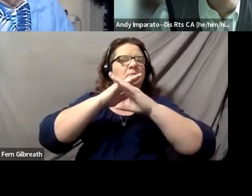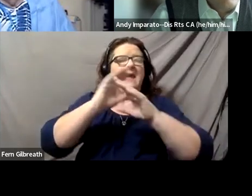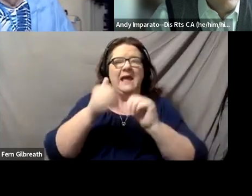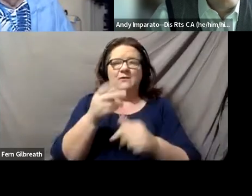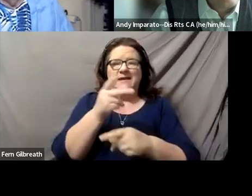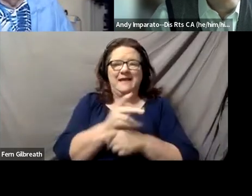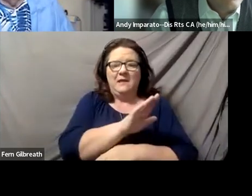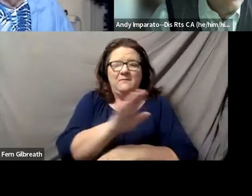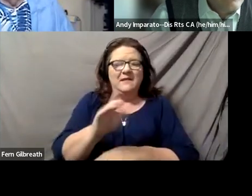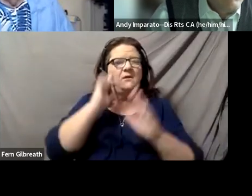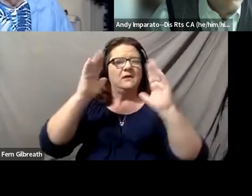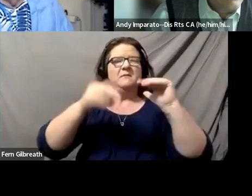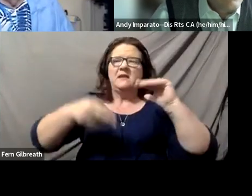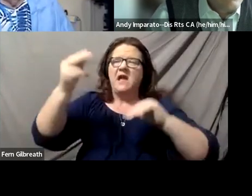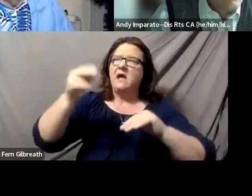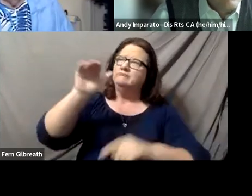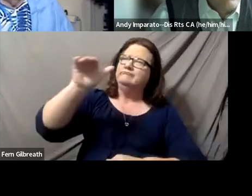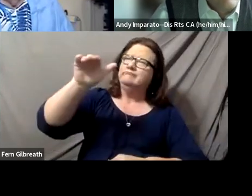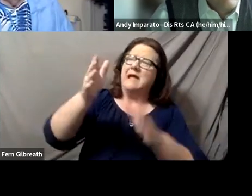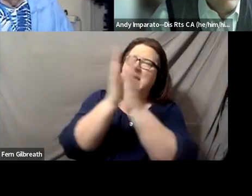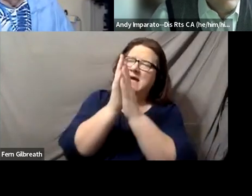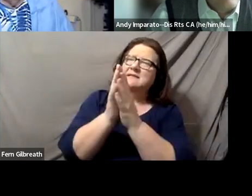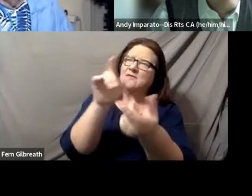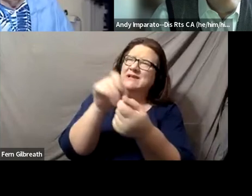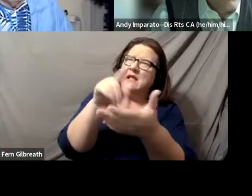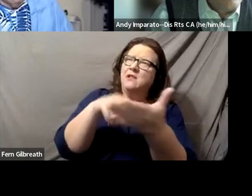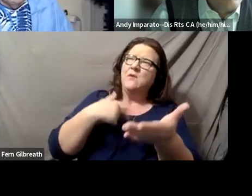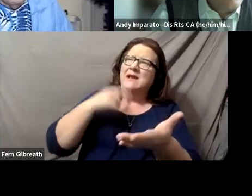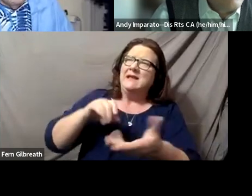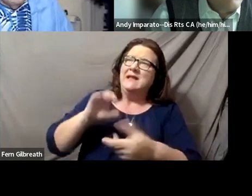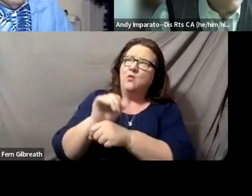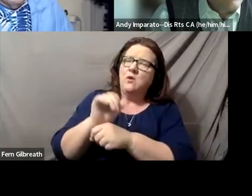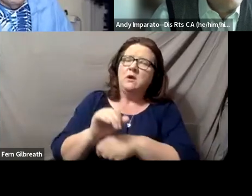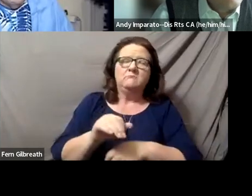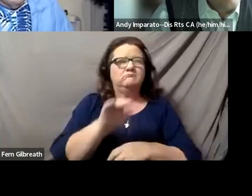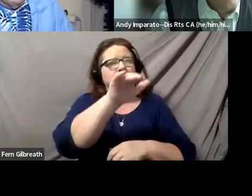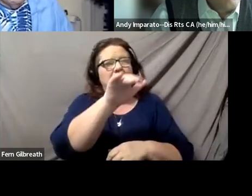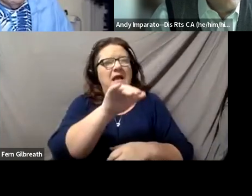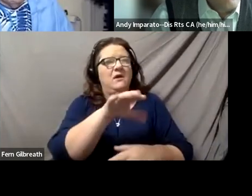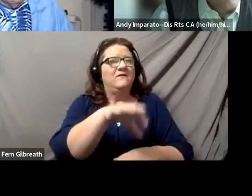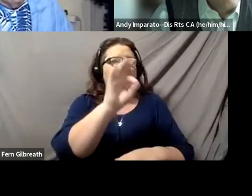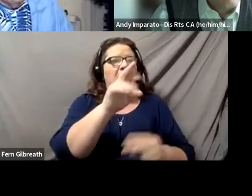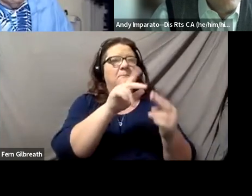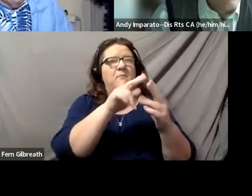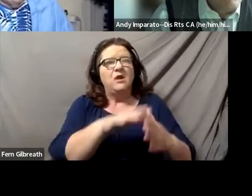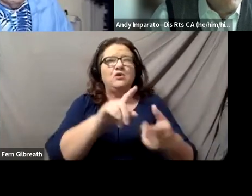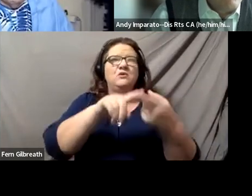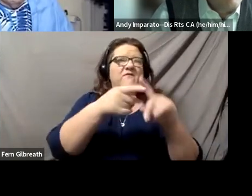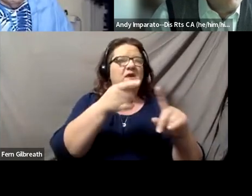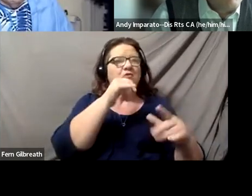how to ask for what they need at work, how to find partners and friends who appreciate and love them,